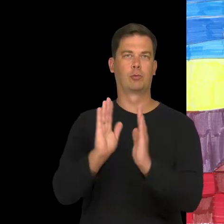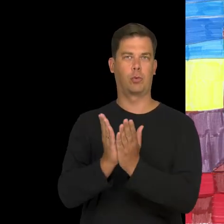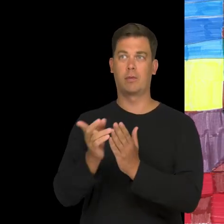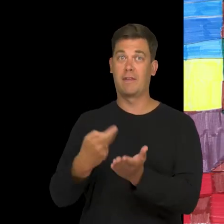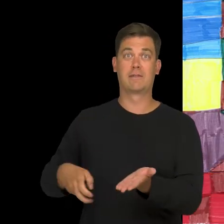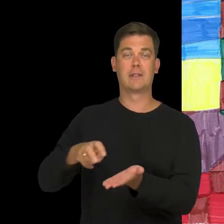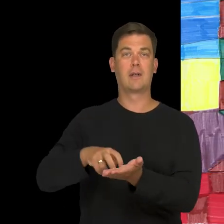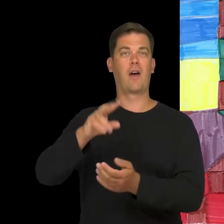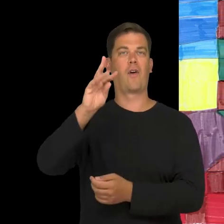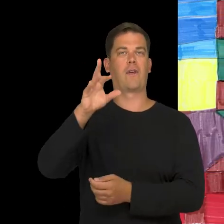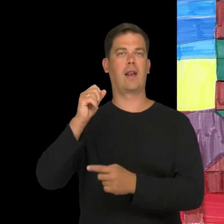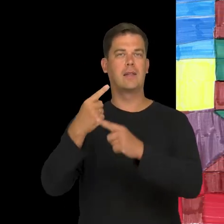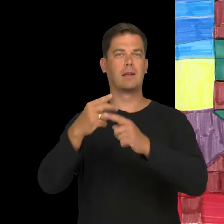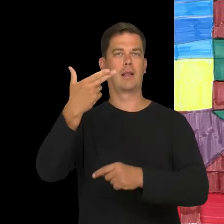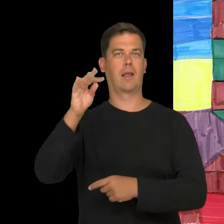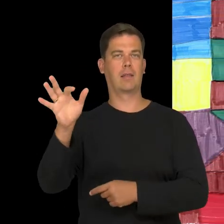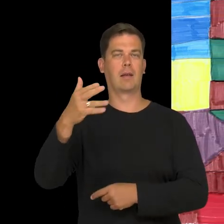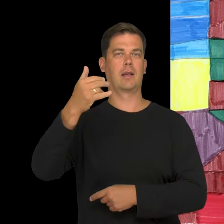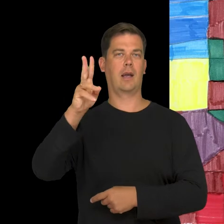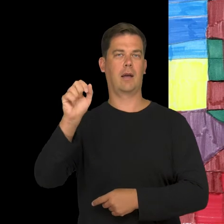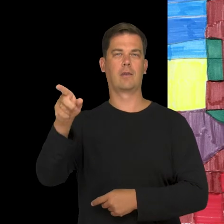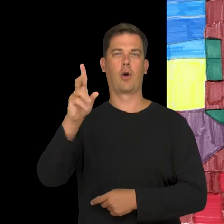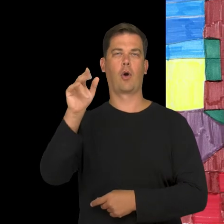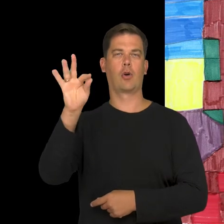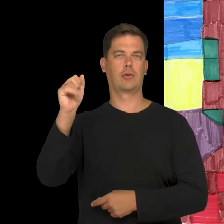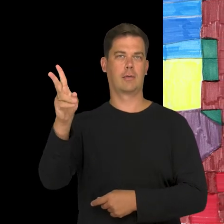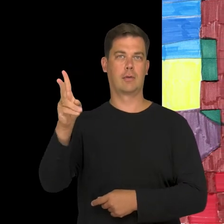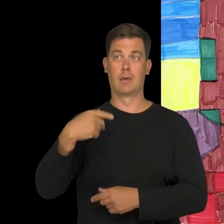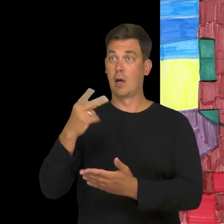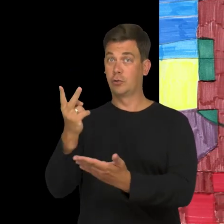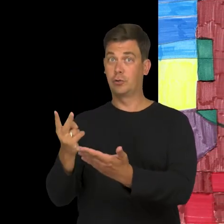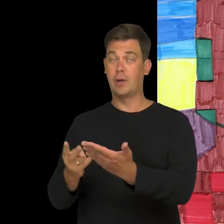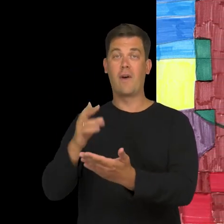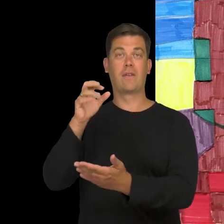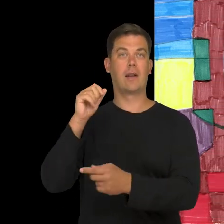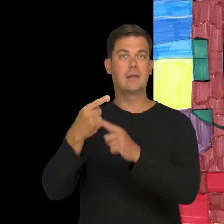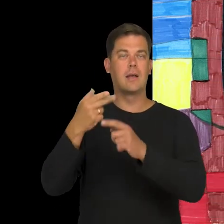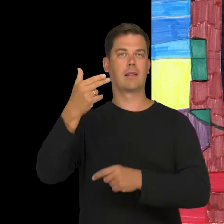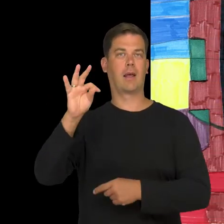"Felix, Net i Nika" by Rafał Kosik. I read "Felix, Net i Nika oraz Pałac snów".